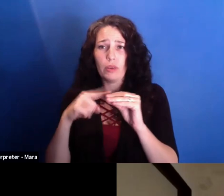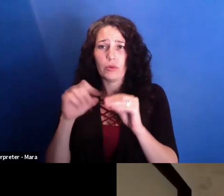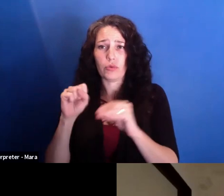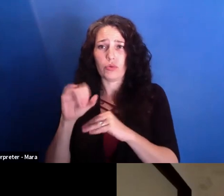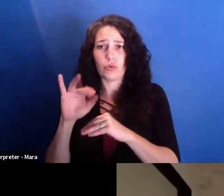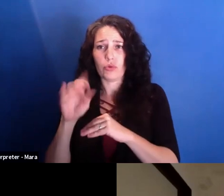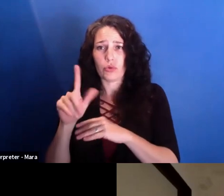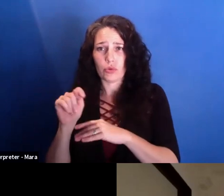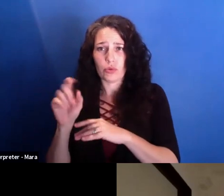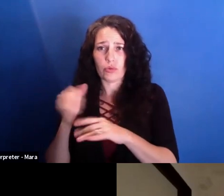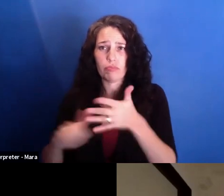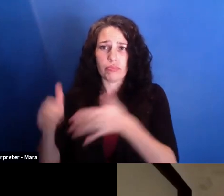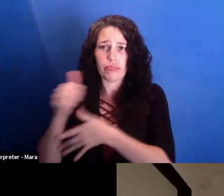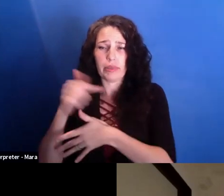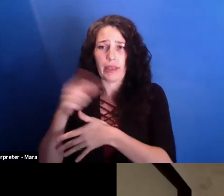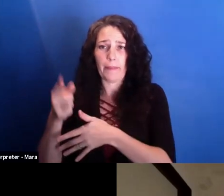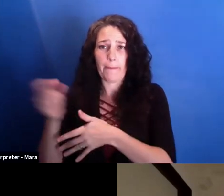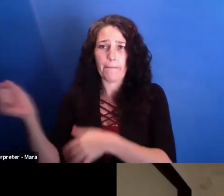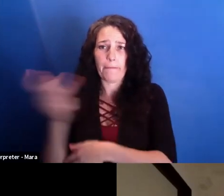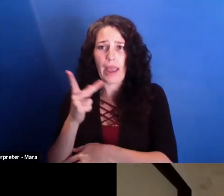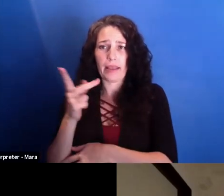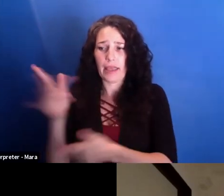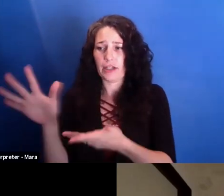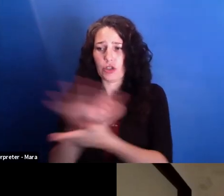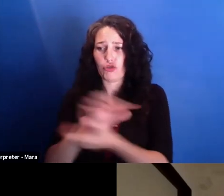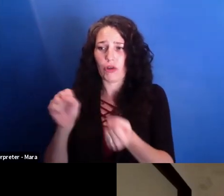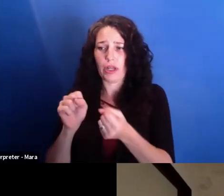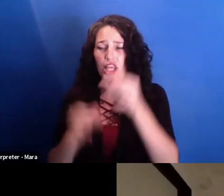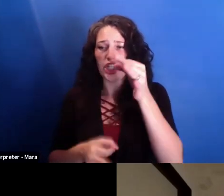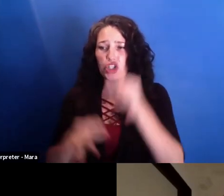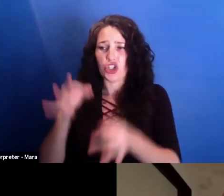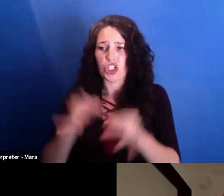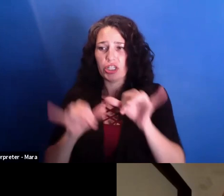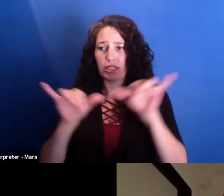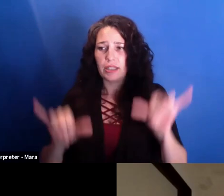is they destroyed the judicial system. That's the first institution.